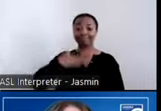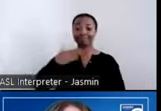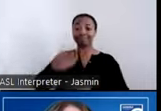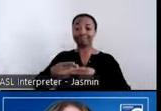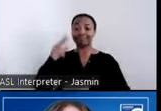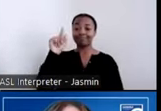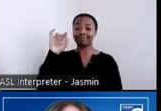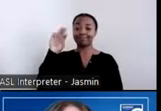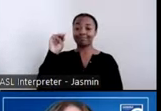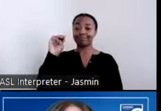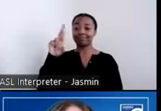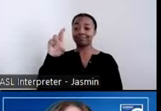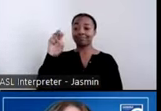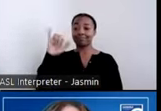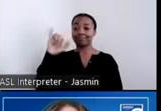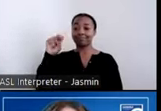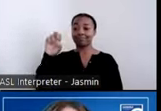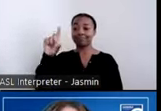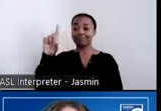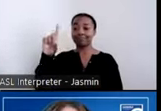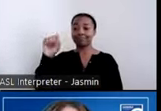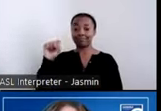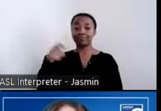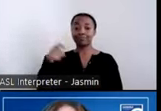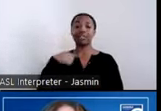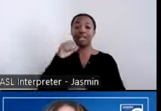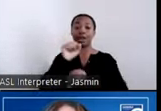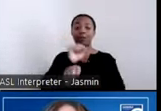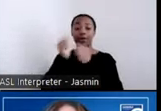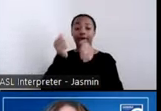Abuse and Mental Health Services Administration, or SAMHSA, in the Center for